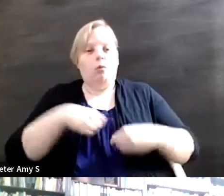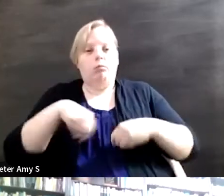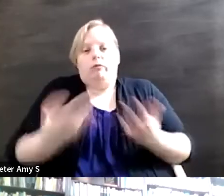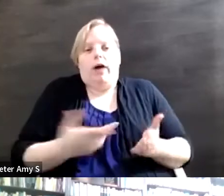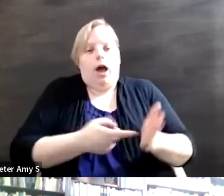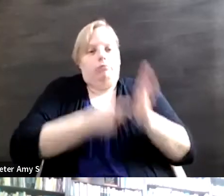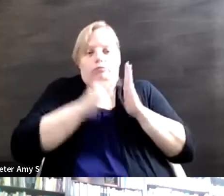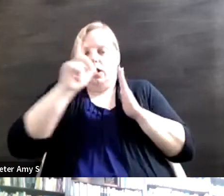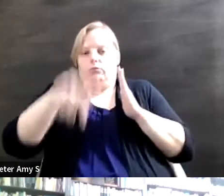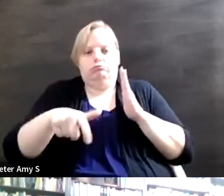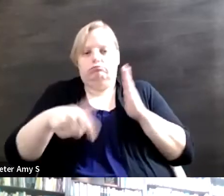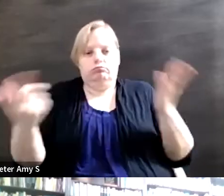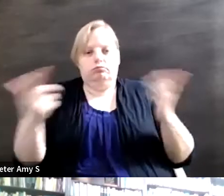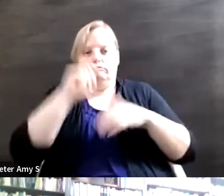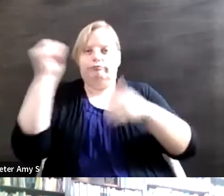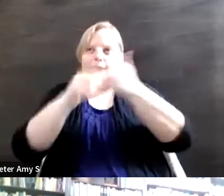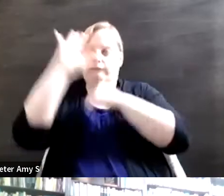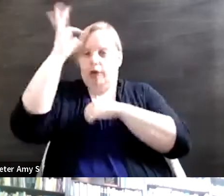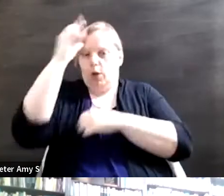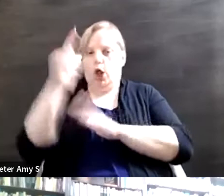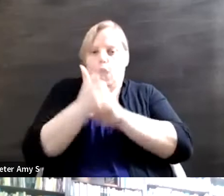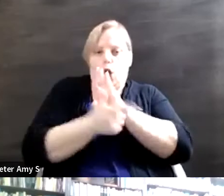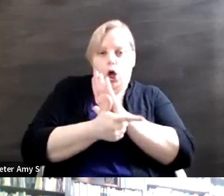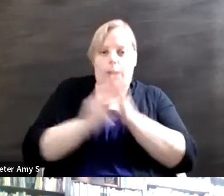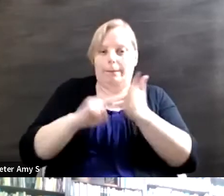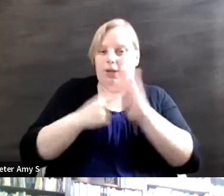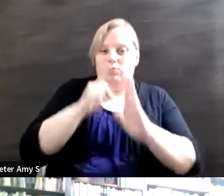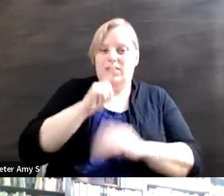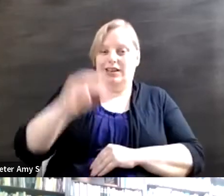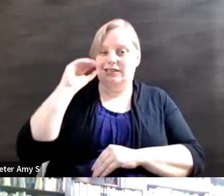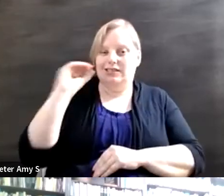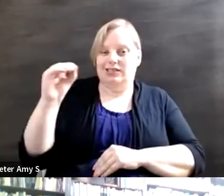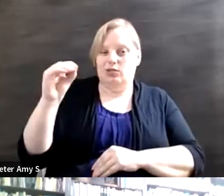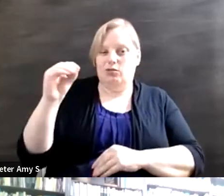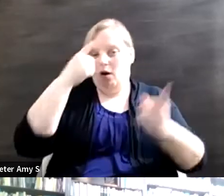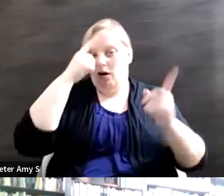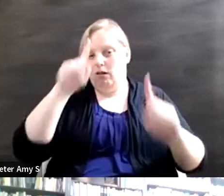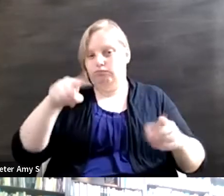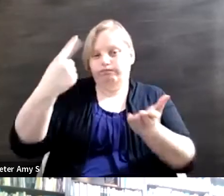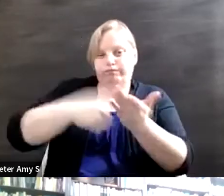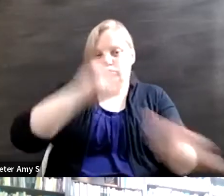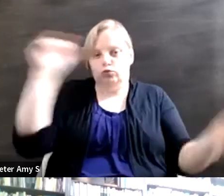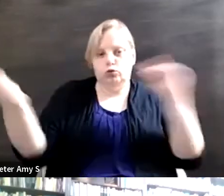and so it was therefore a zero concession as far as changing things. And yet you had